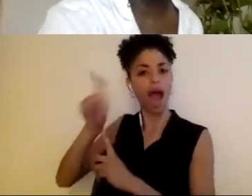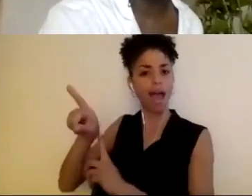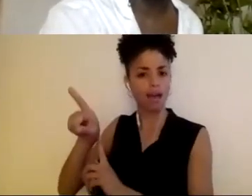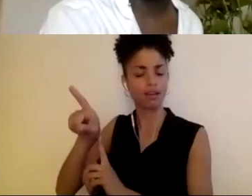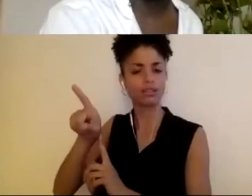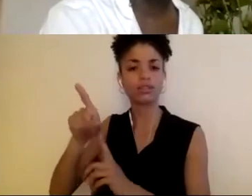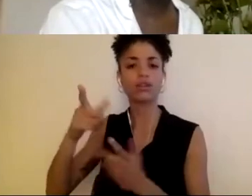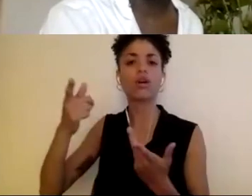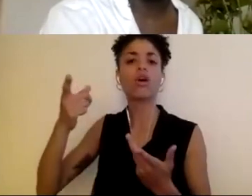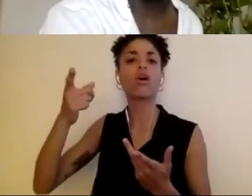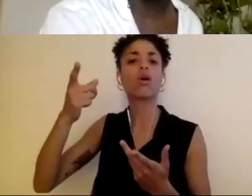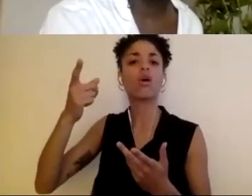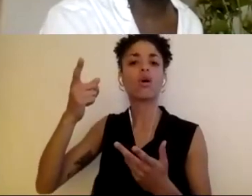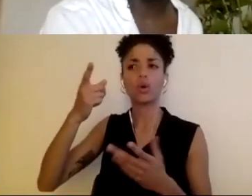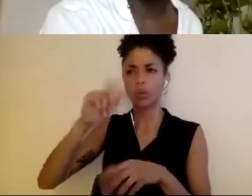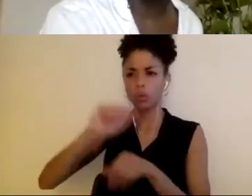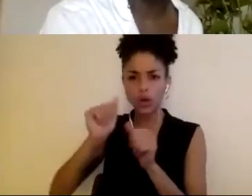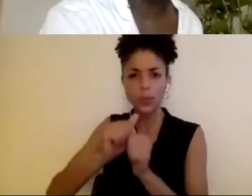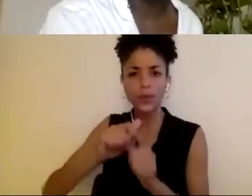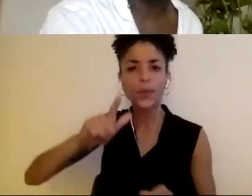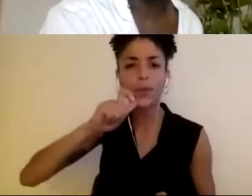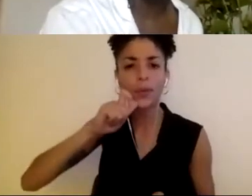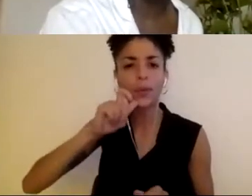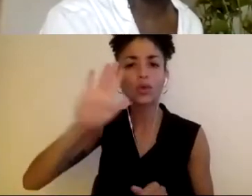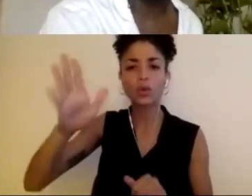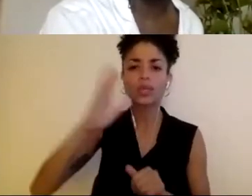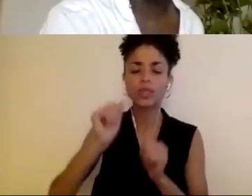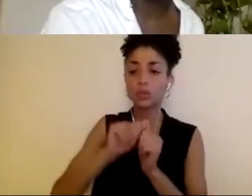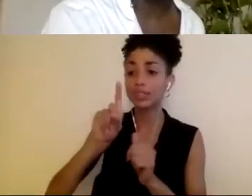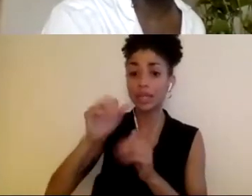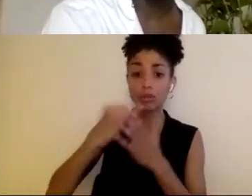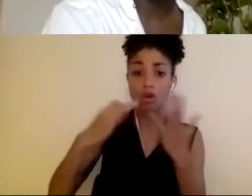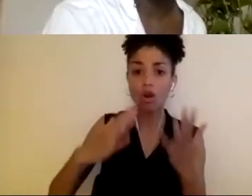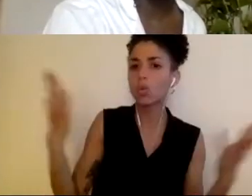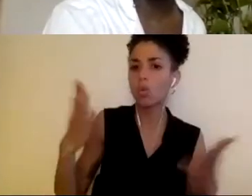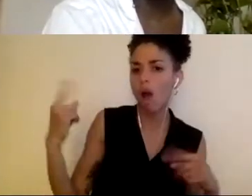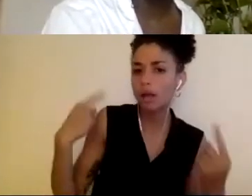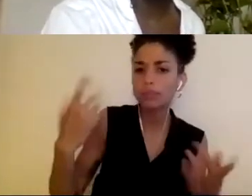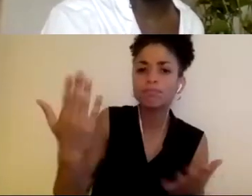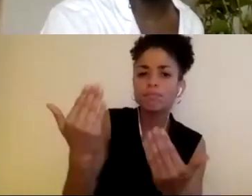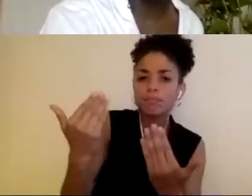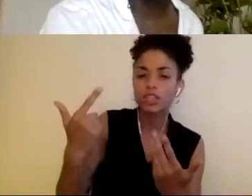currently working with? Is there space for, with your ask to me, to bring someone